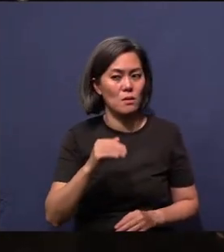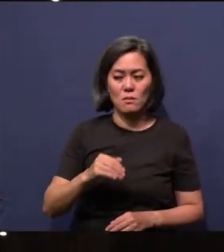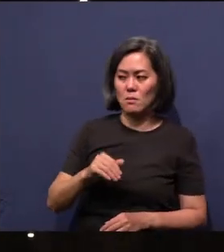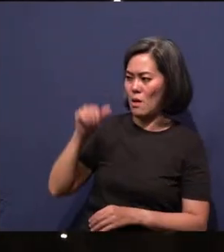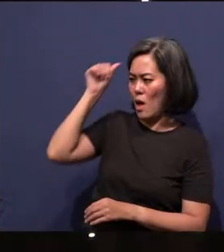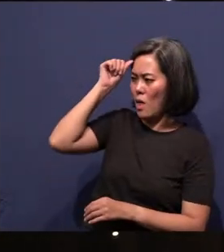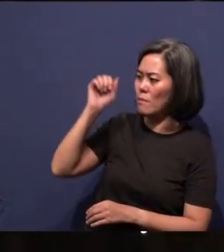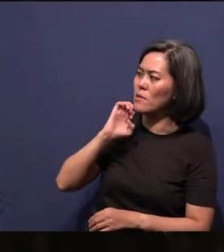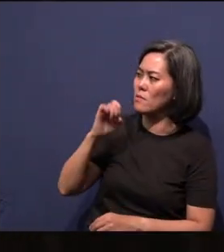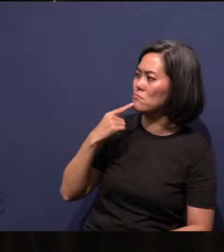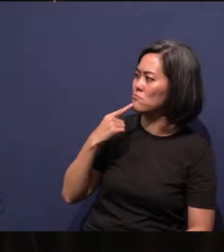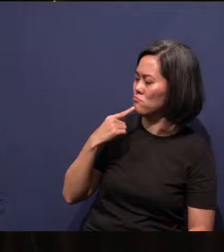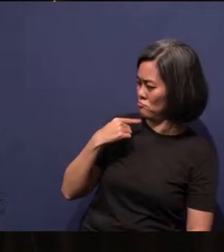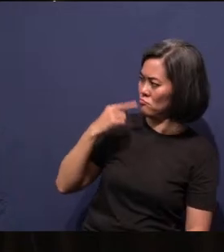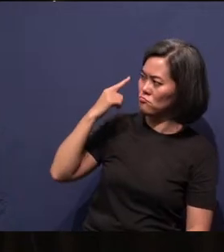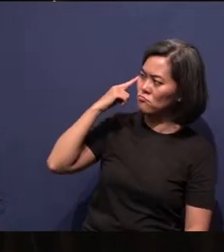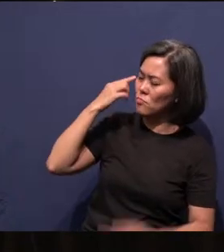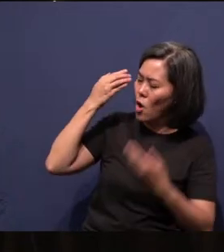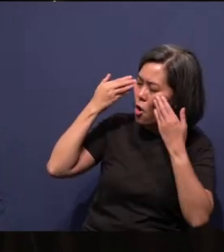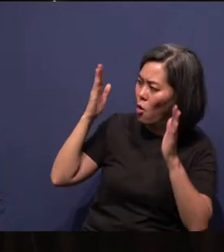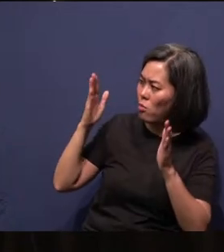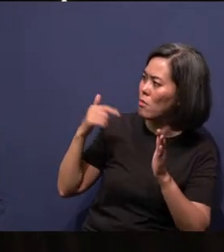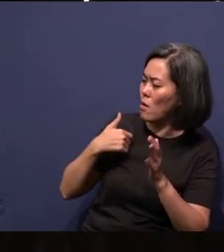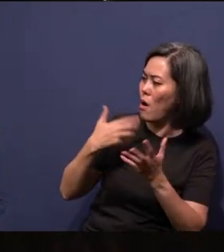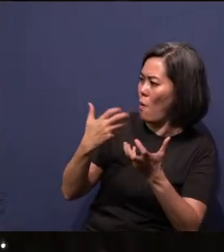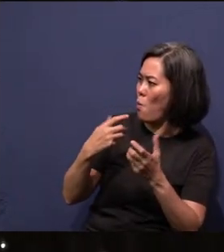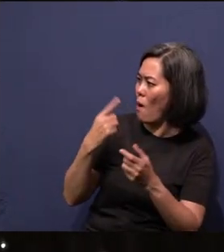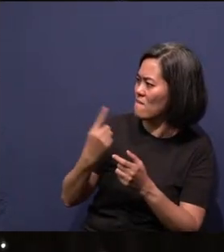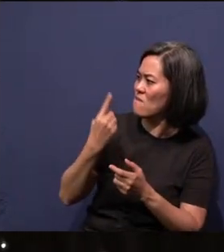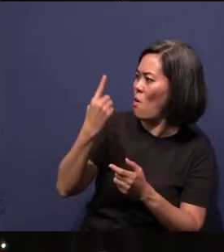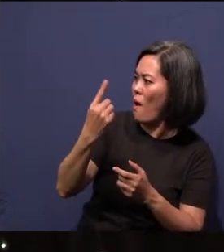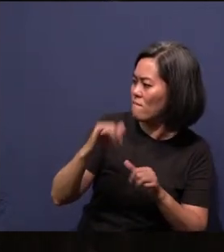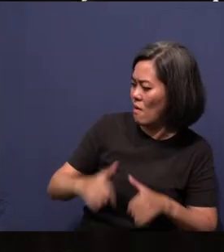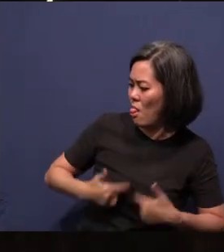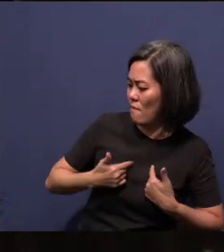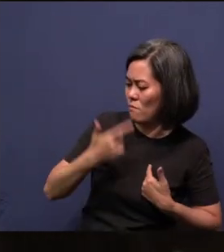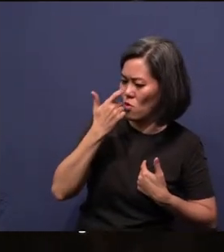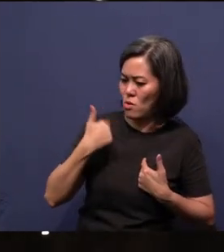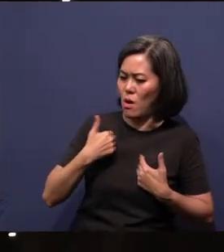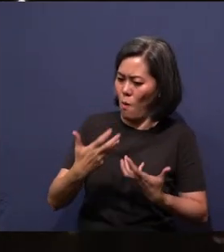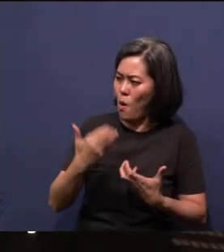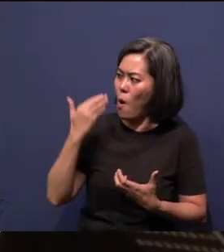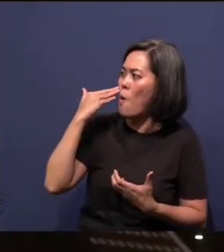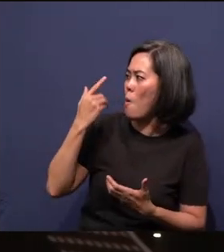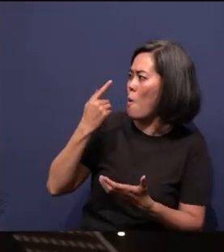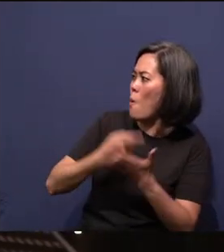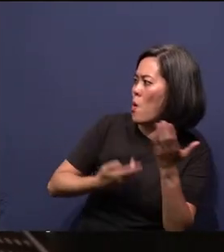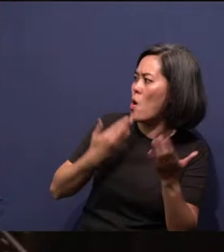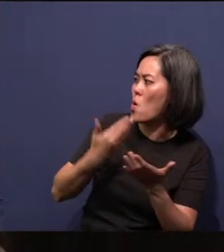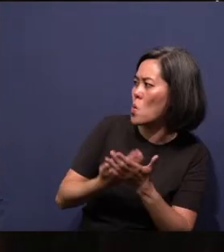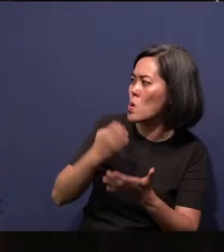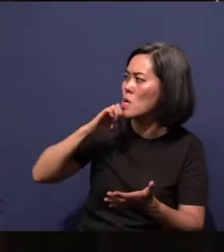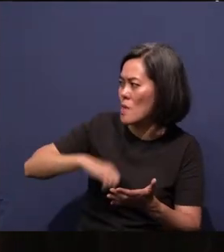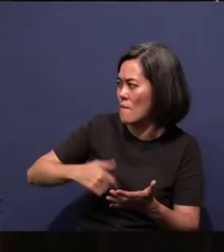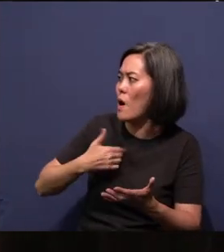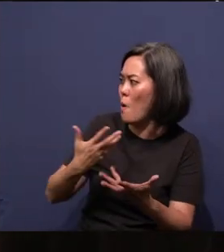be open, oh, I want to live forever because I want to know what's good and what's evil too. I want to know what evil is.